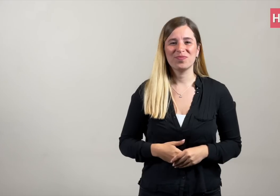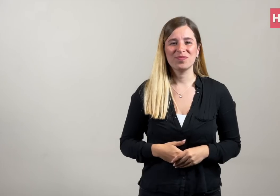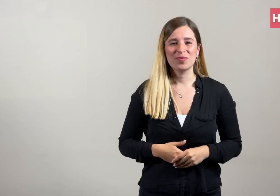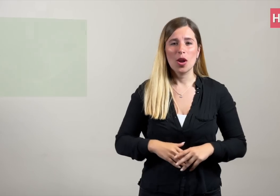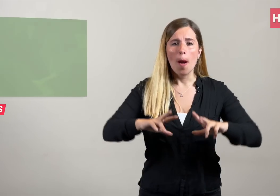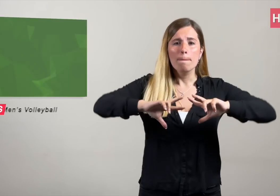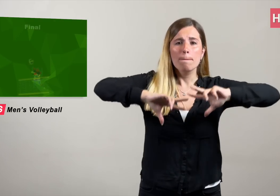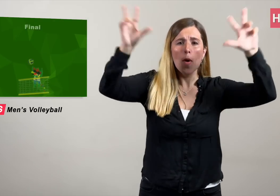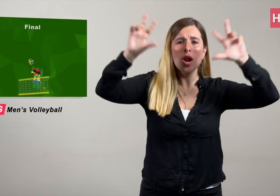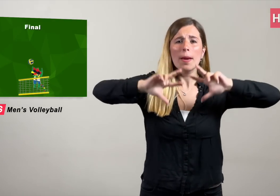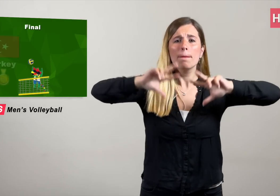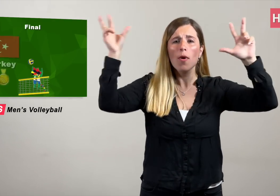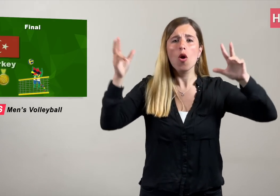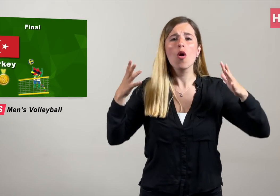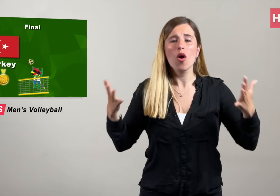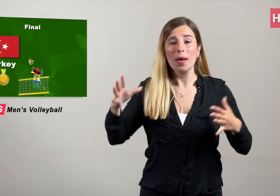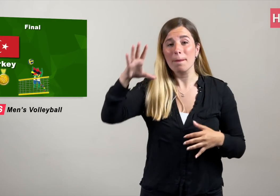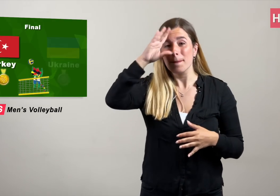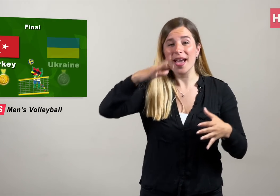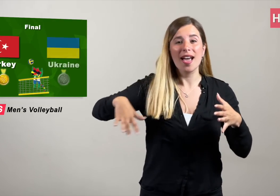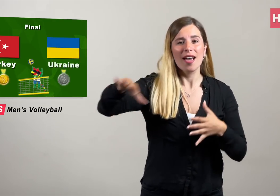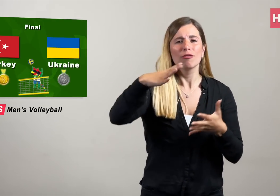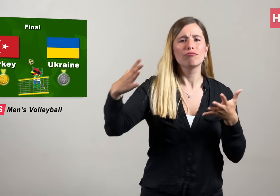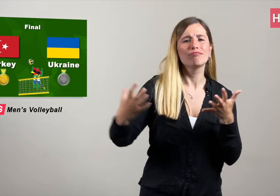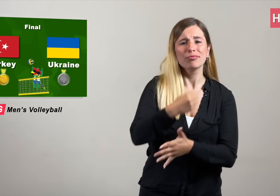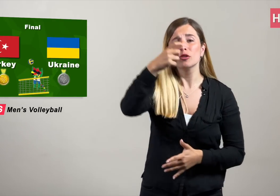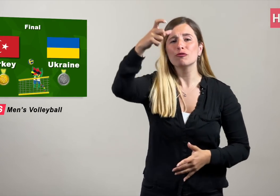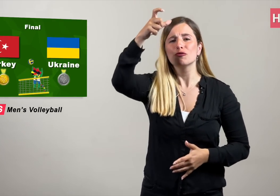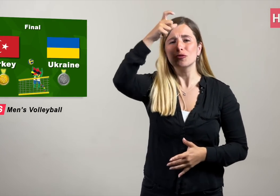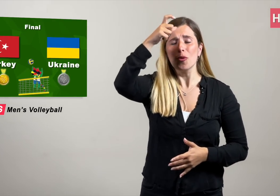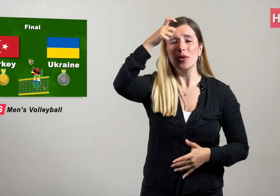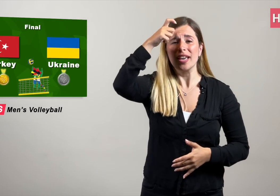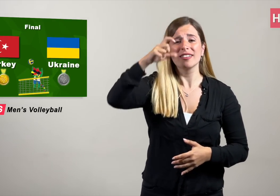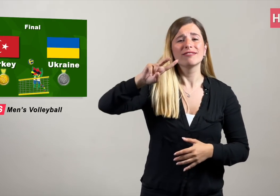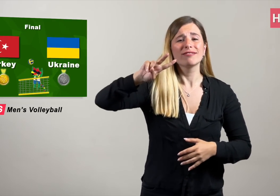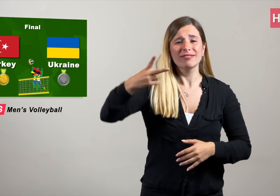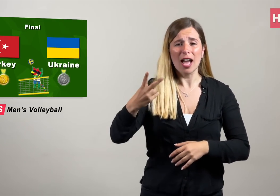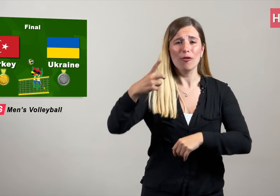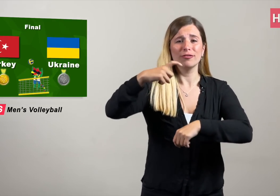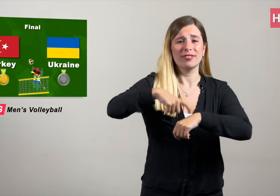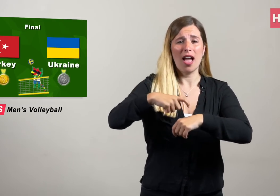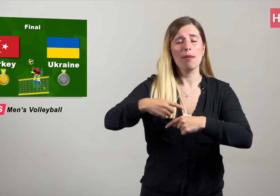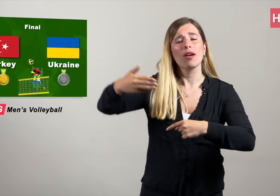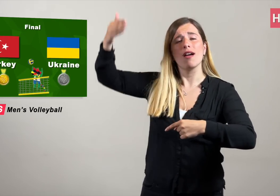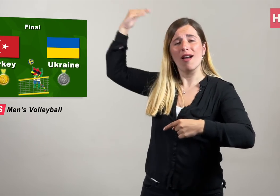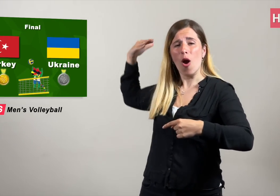For Volleyball, Turkey Men team won